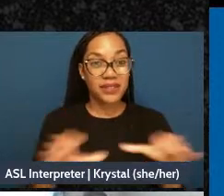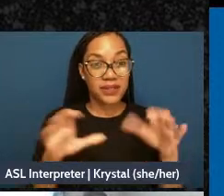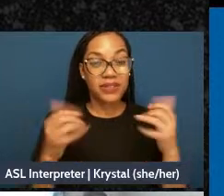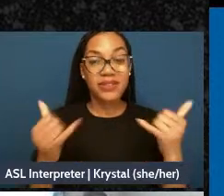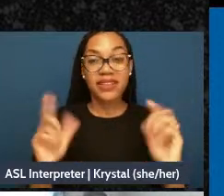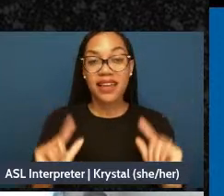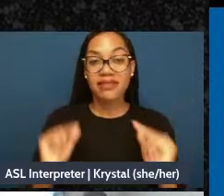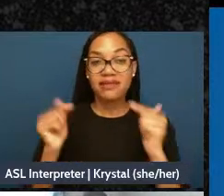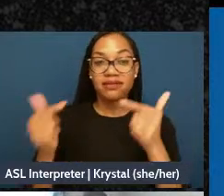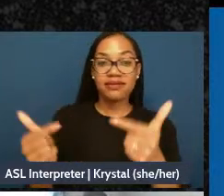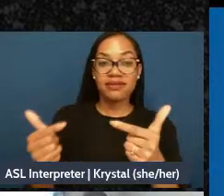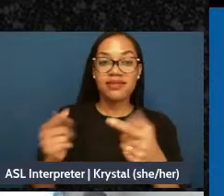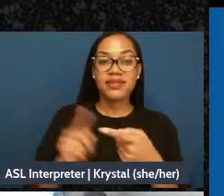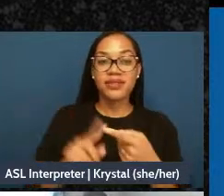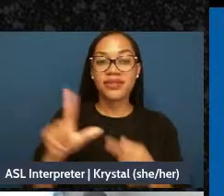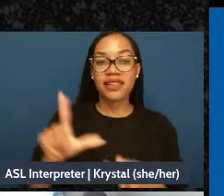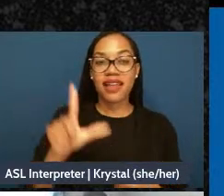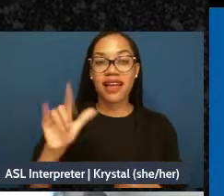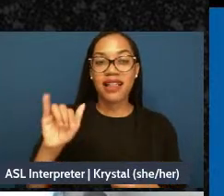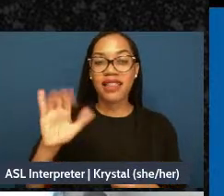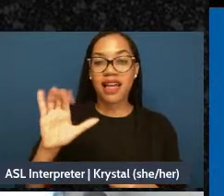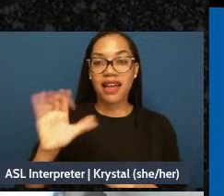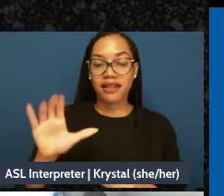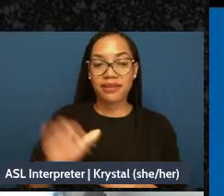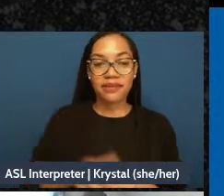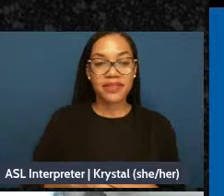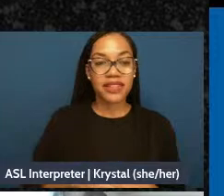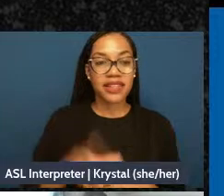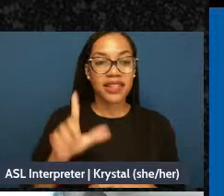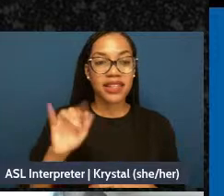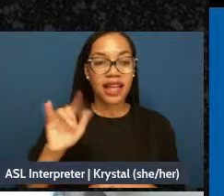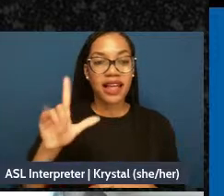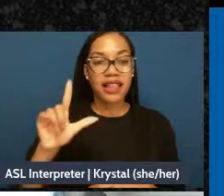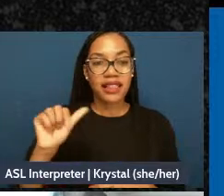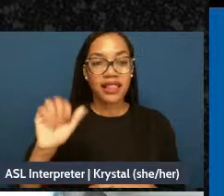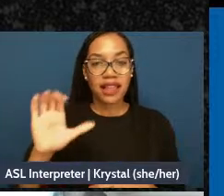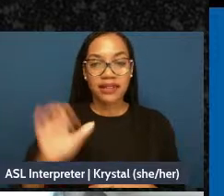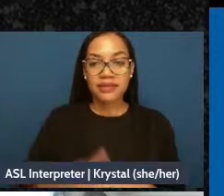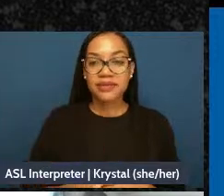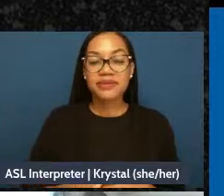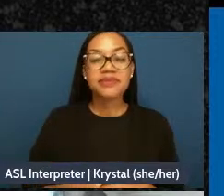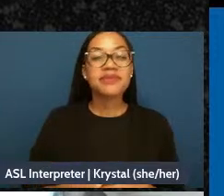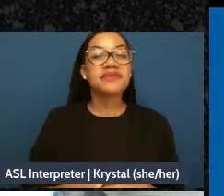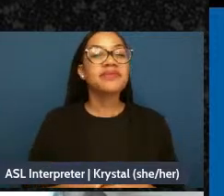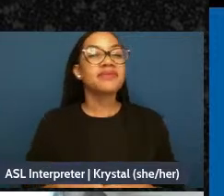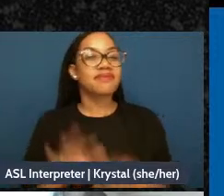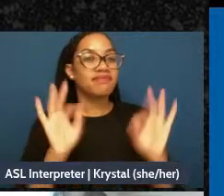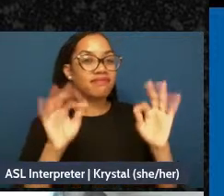to Lilac. LILAC: So this happens before we all leave today. Great - can I have the next slide